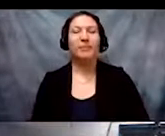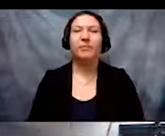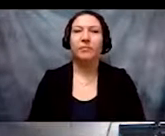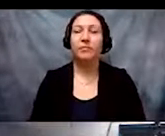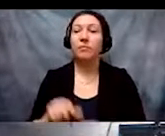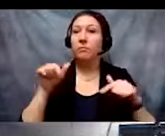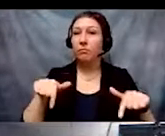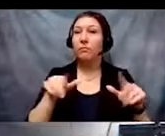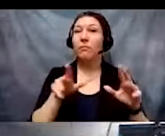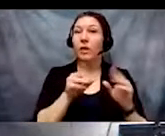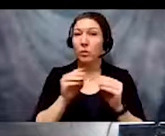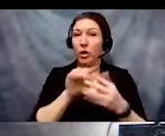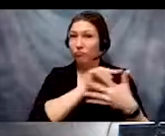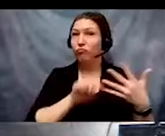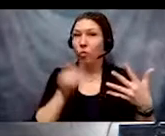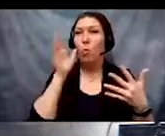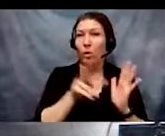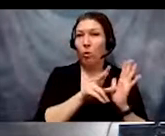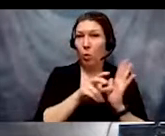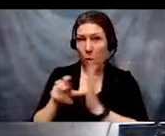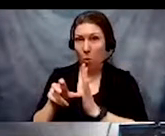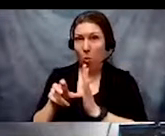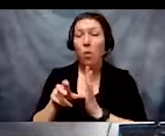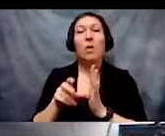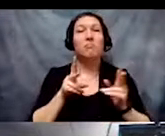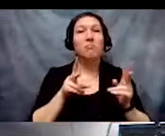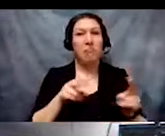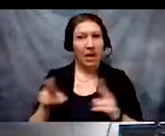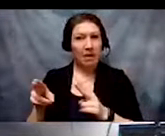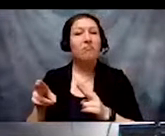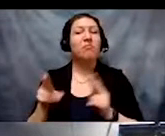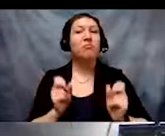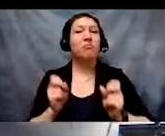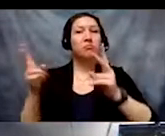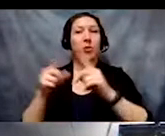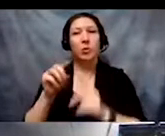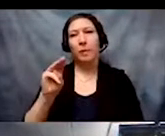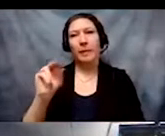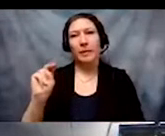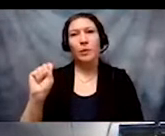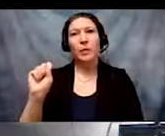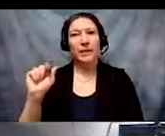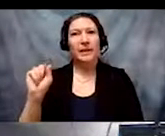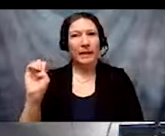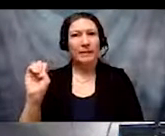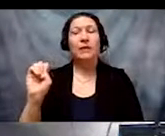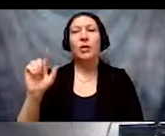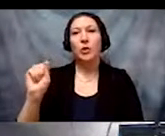every session and they will eventually be edited and posted to the Minnesota State Equity & Inclusion website